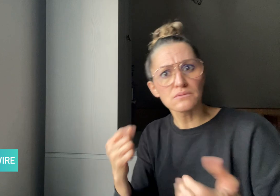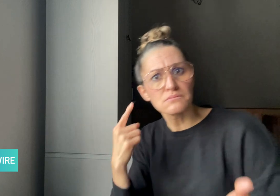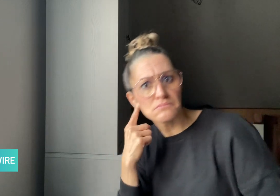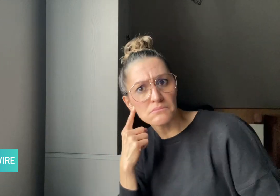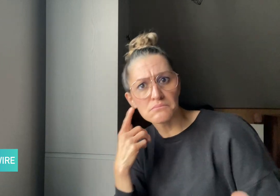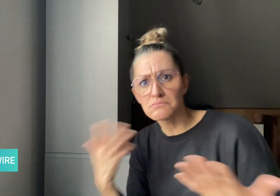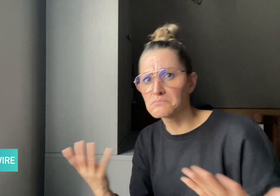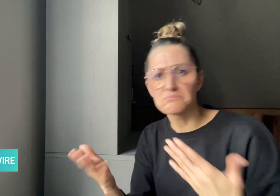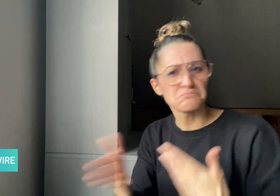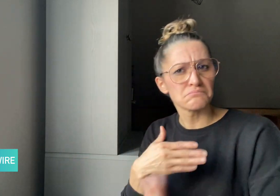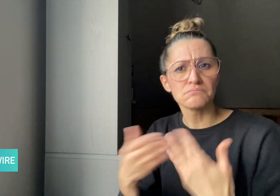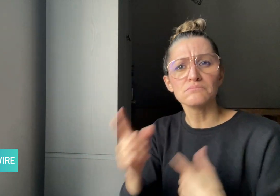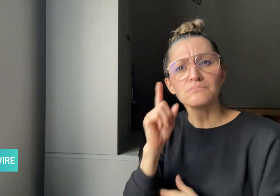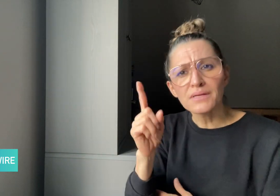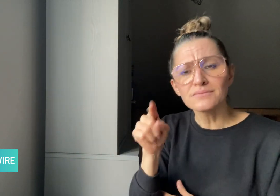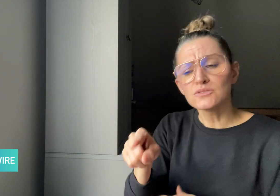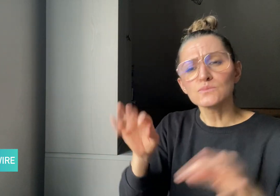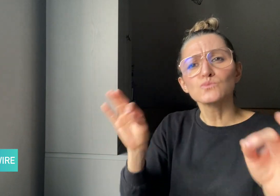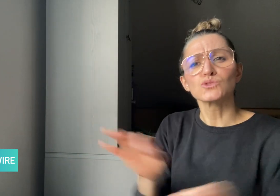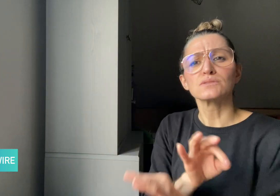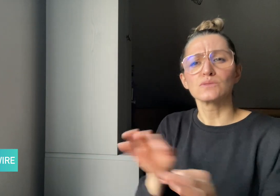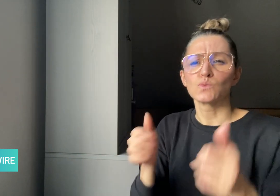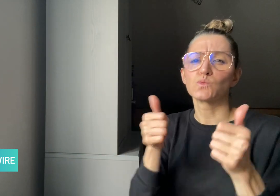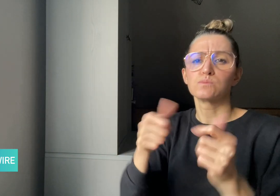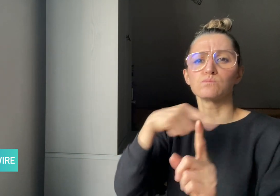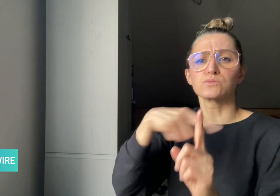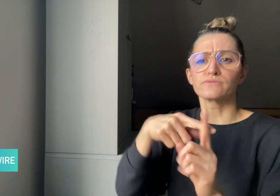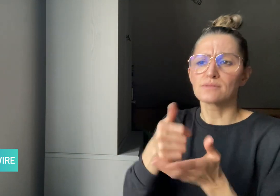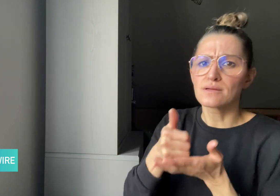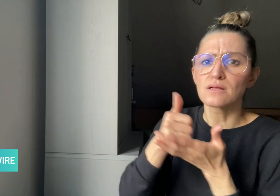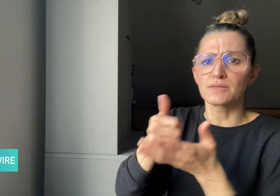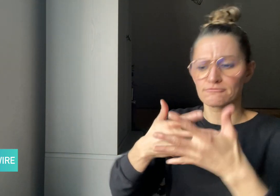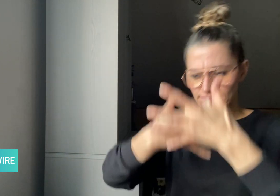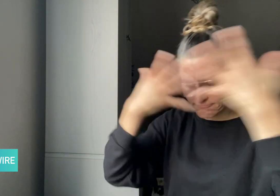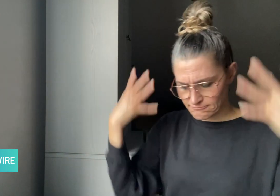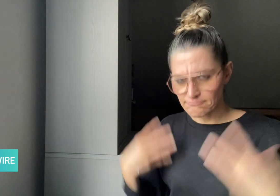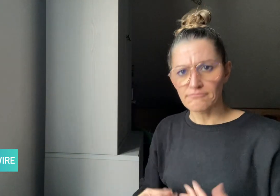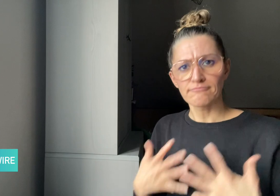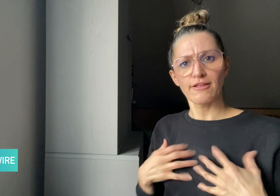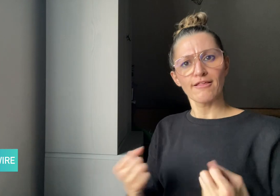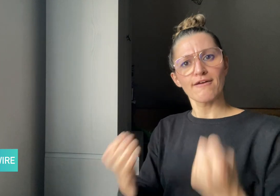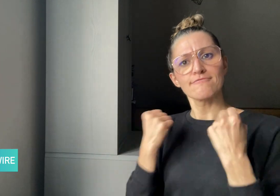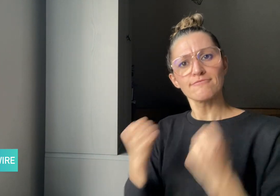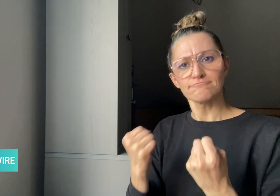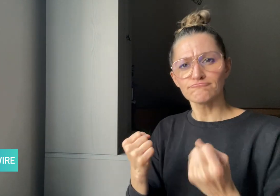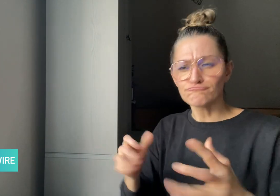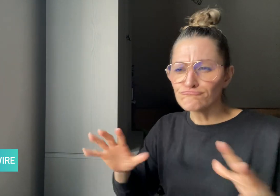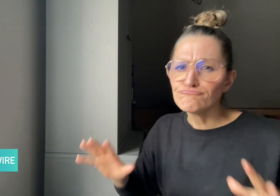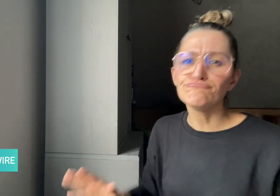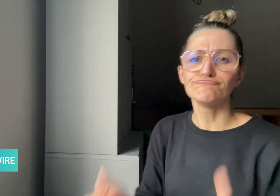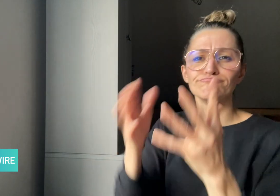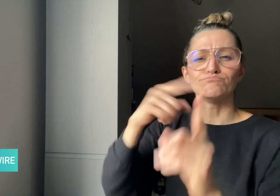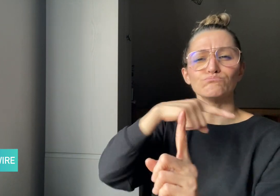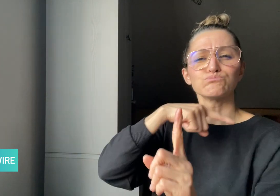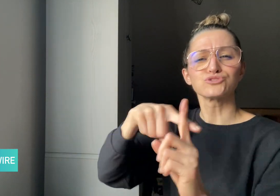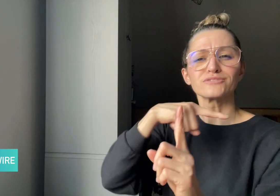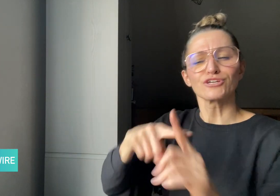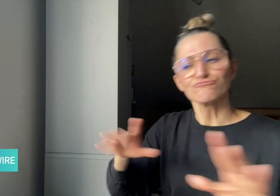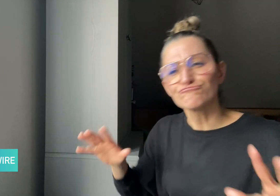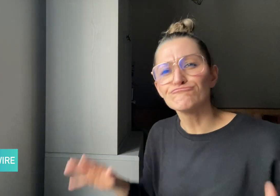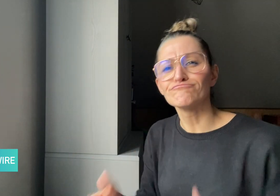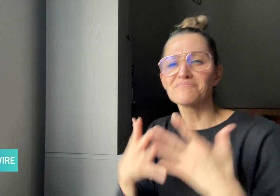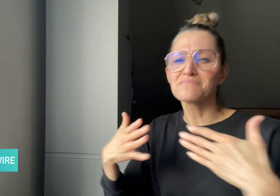It is good for overall health, improves happiness and